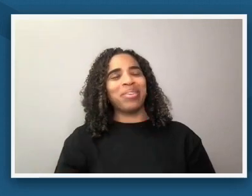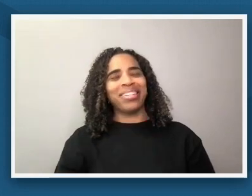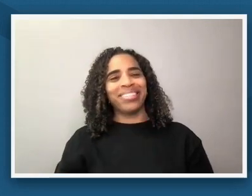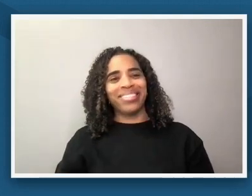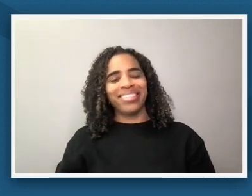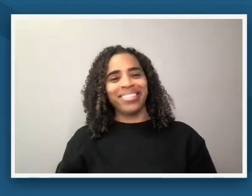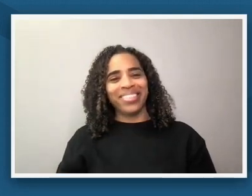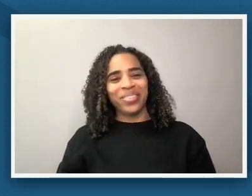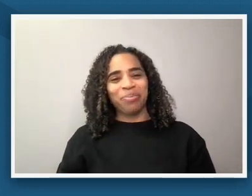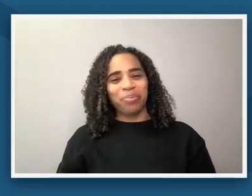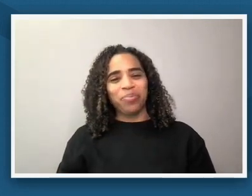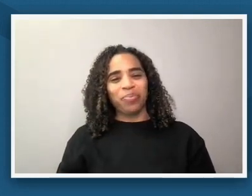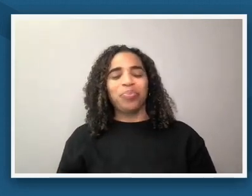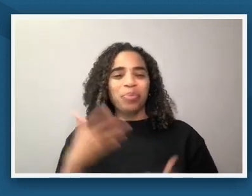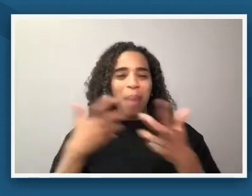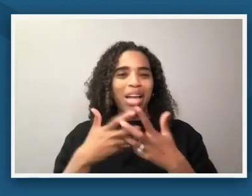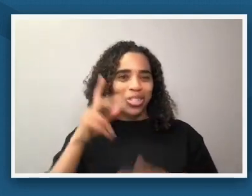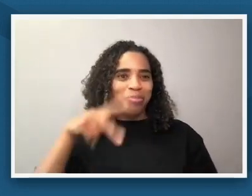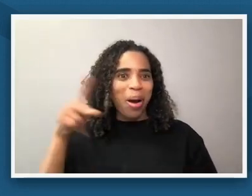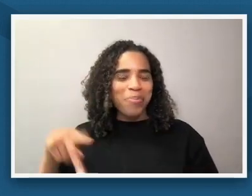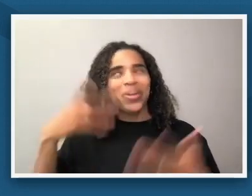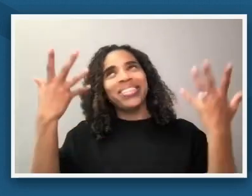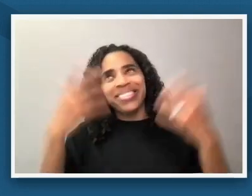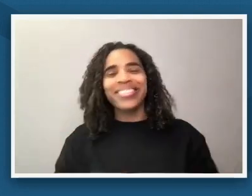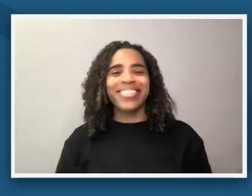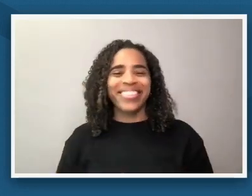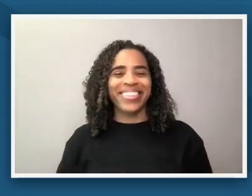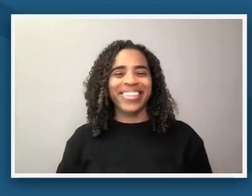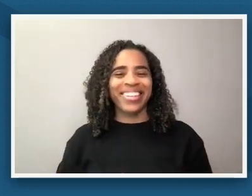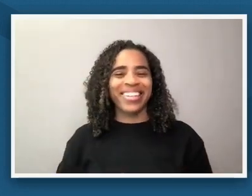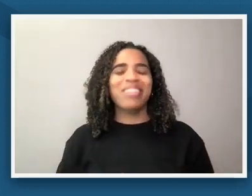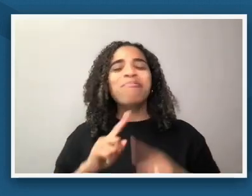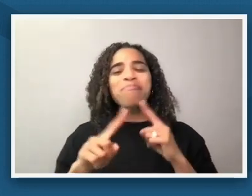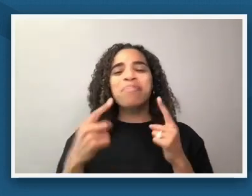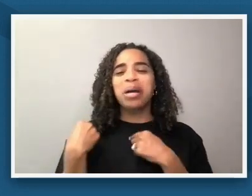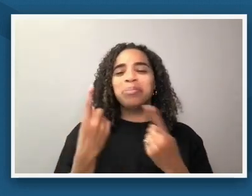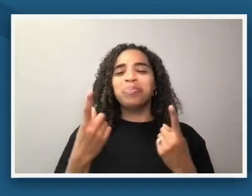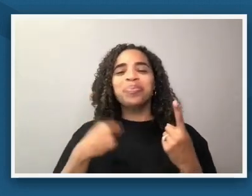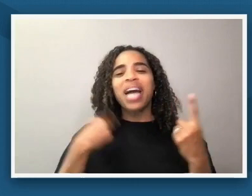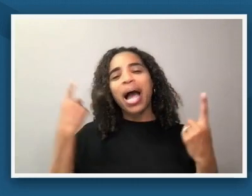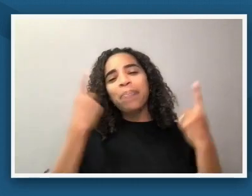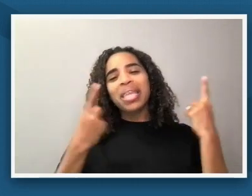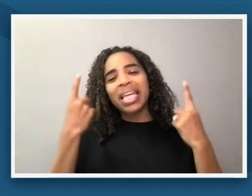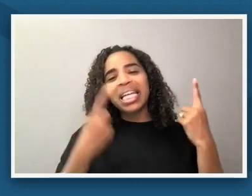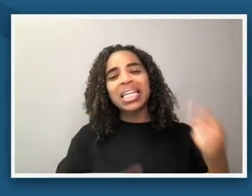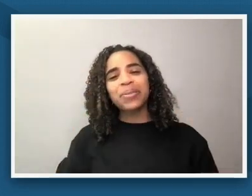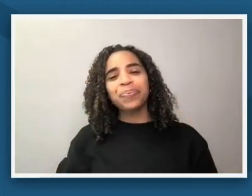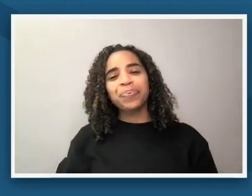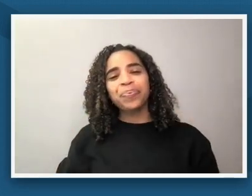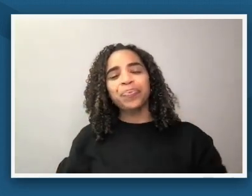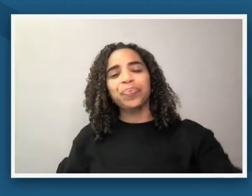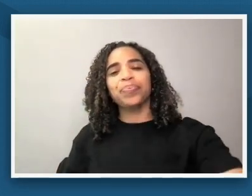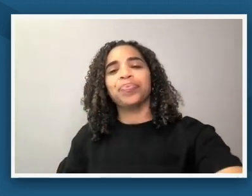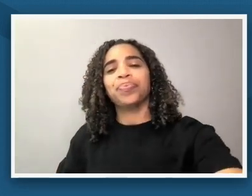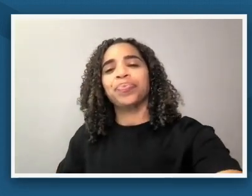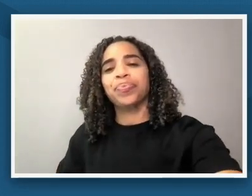powerpoint but i was thinking about um